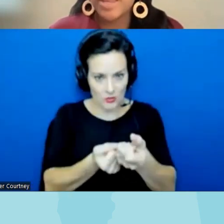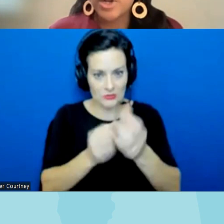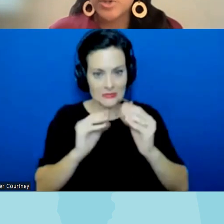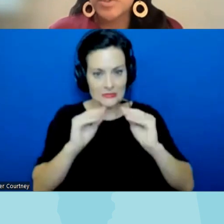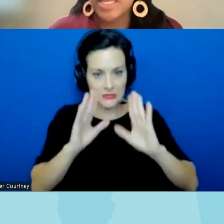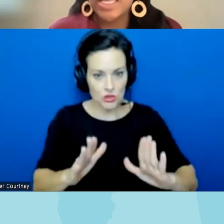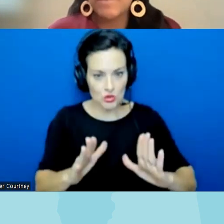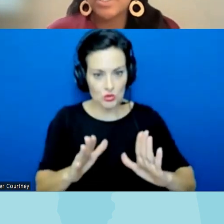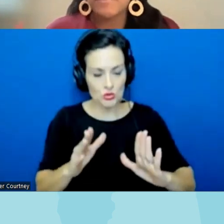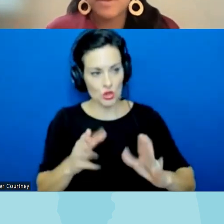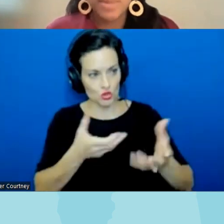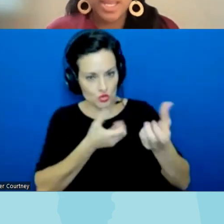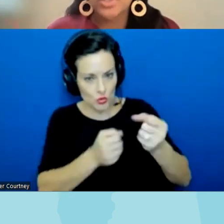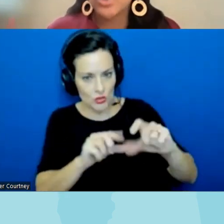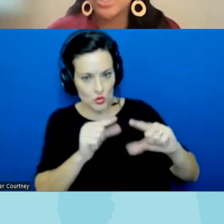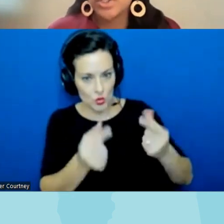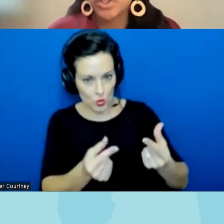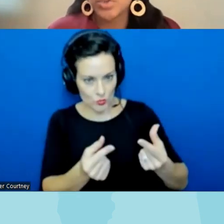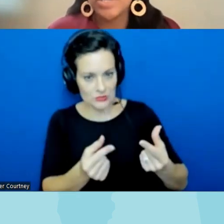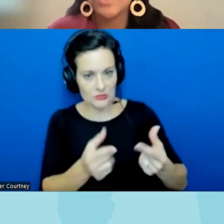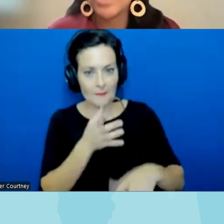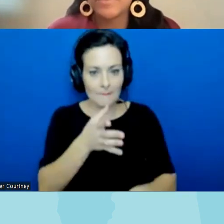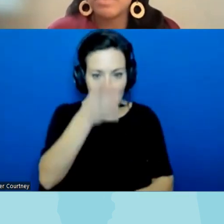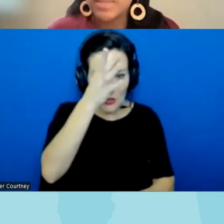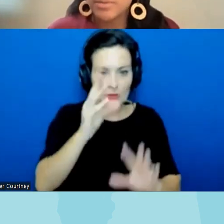parent groups so they can give it to parents or teachers who didn't feel safe to be in the